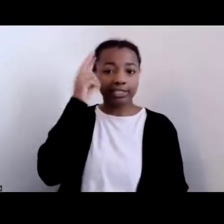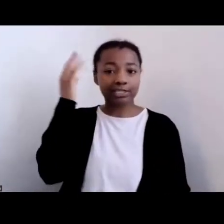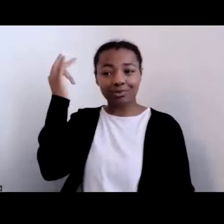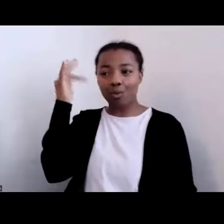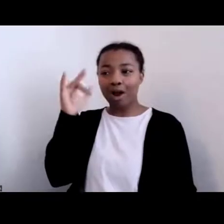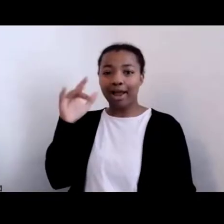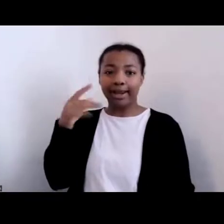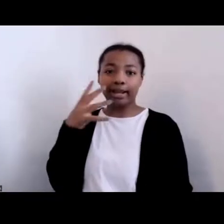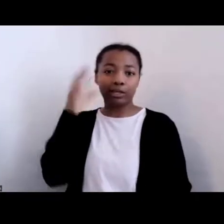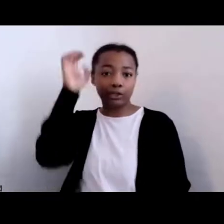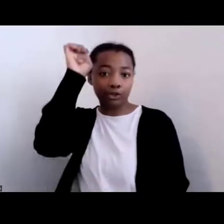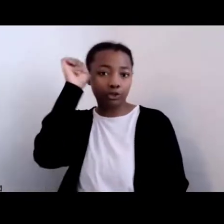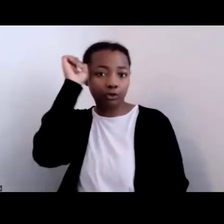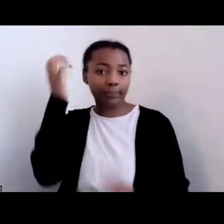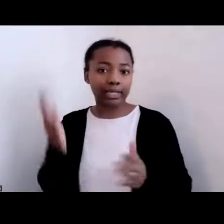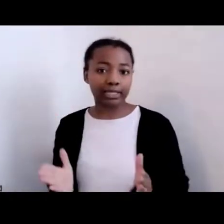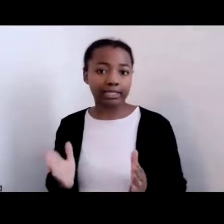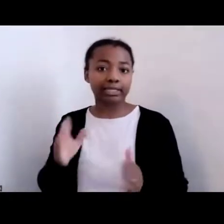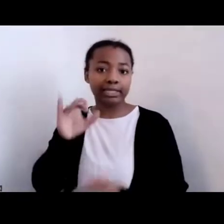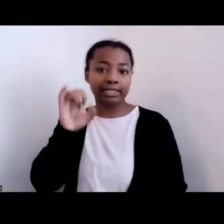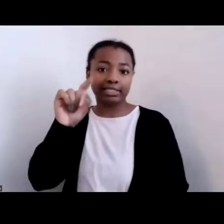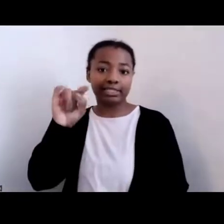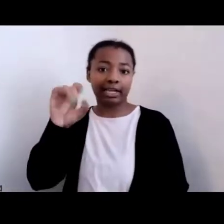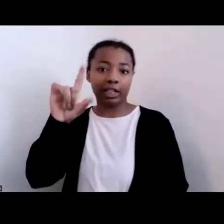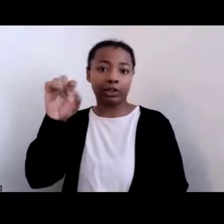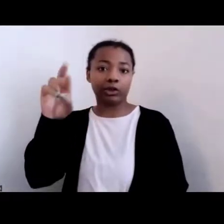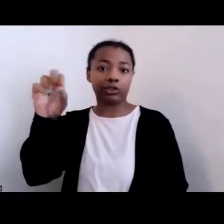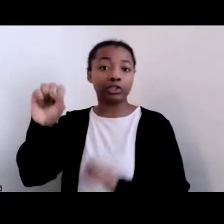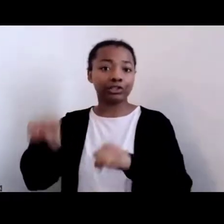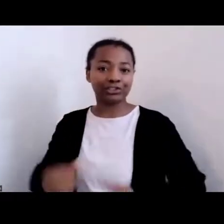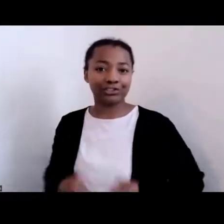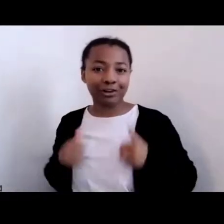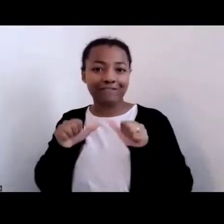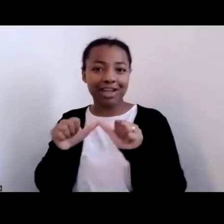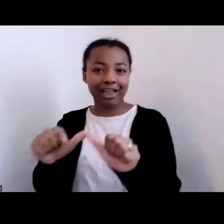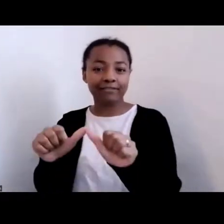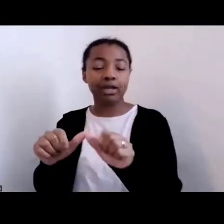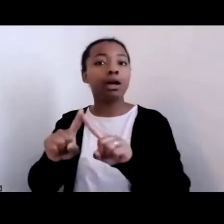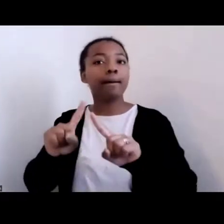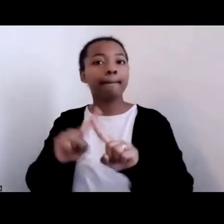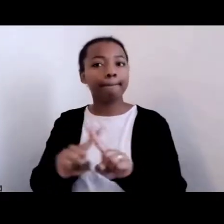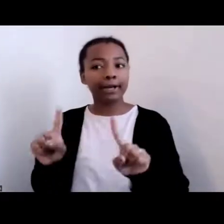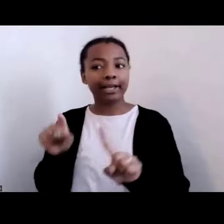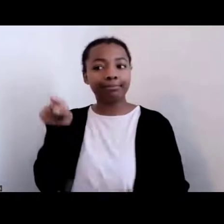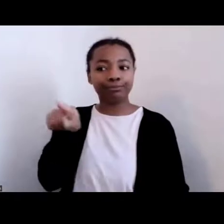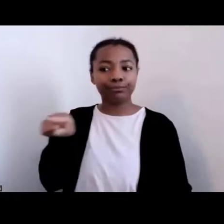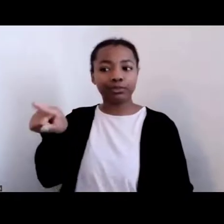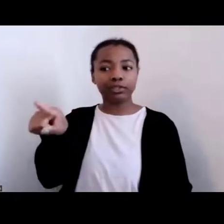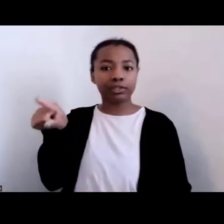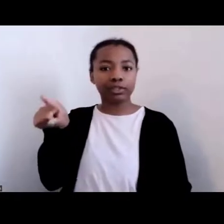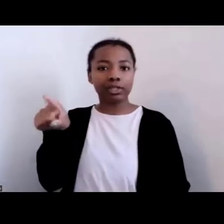At the same time, it was settlers who introduced smallpox and other kinds of what is considered biowarfare, killing